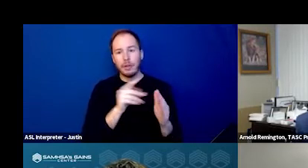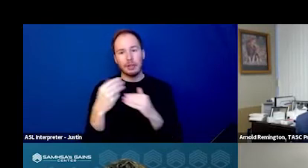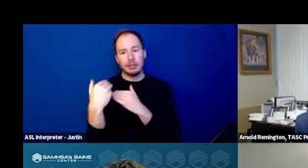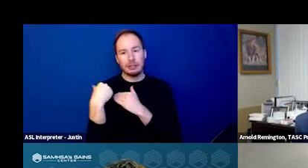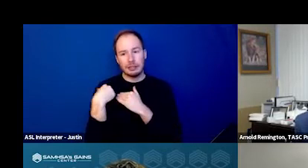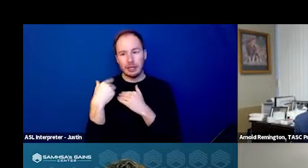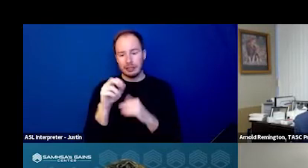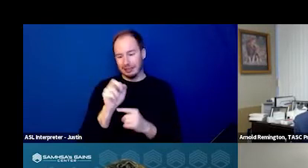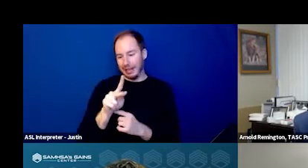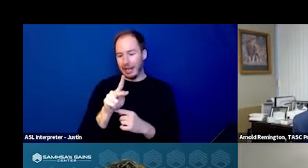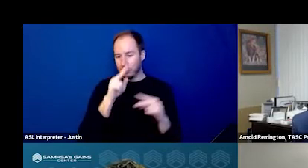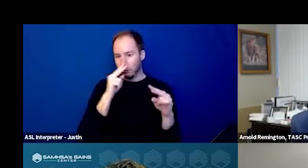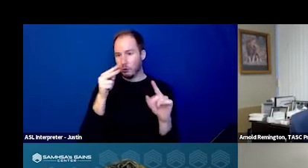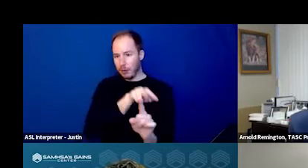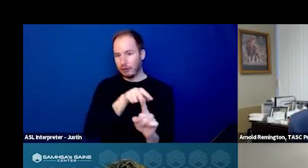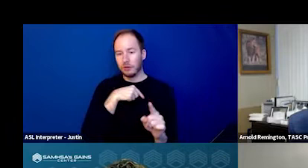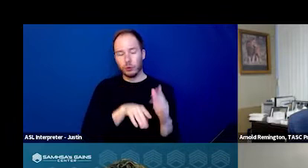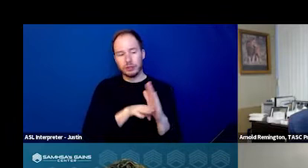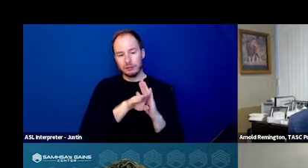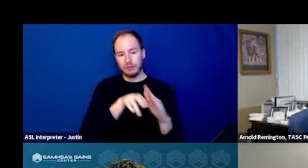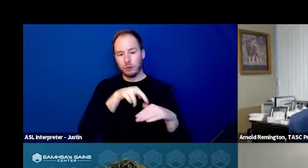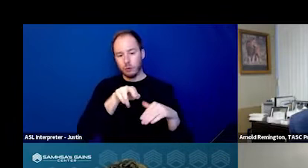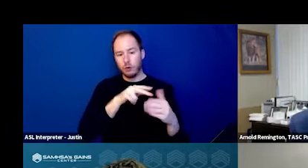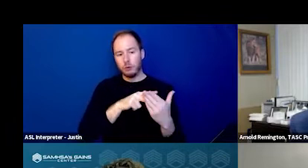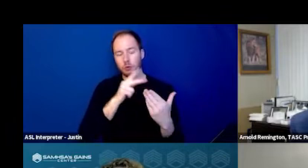we developed a referral program utilizing case managers.